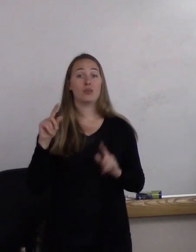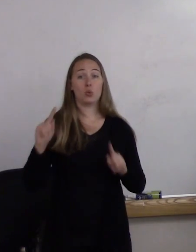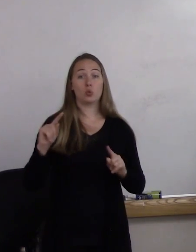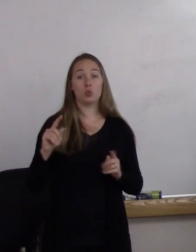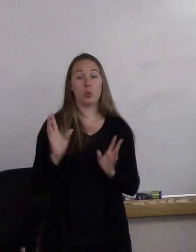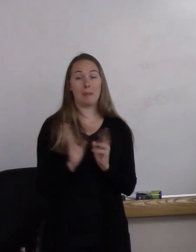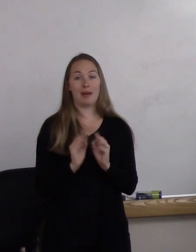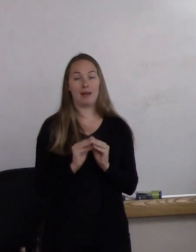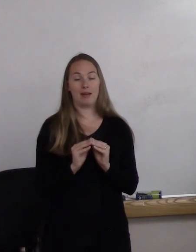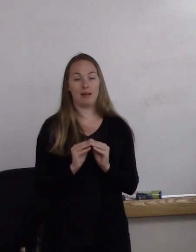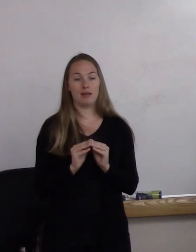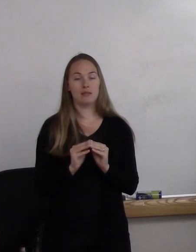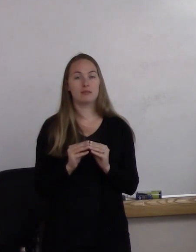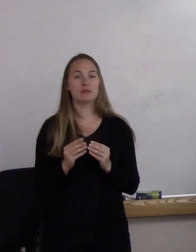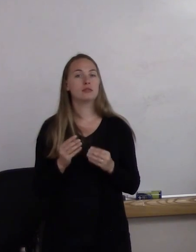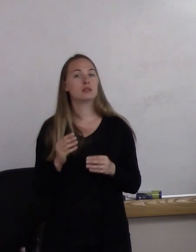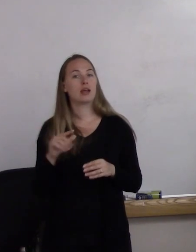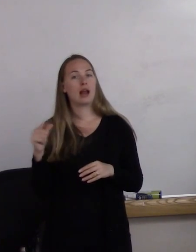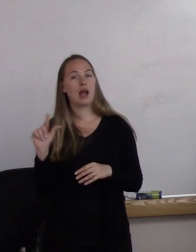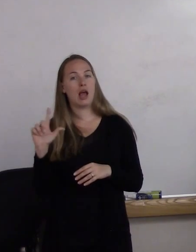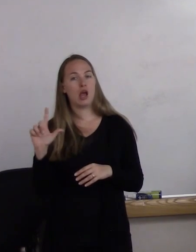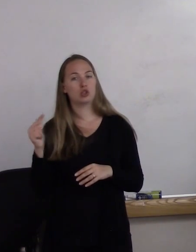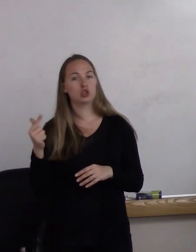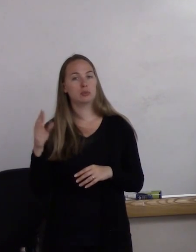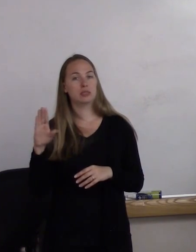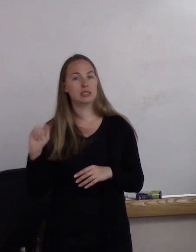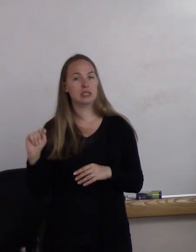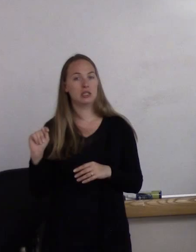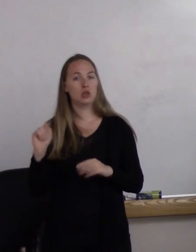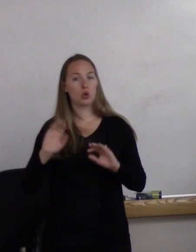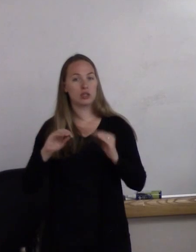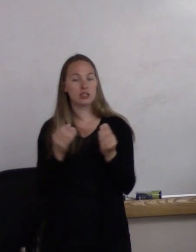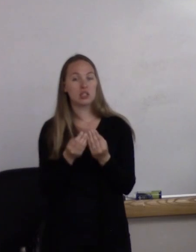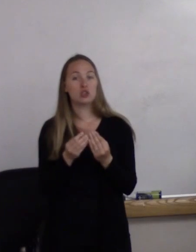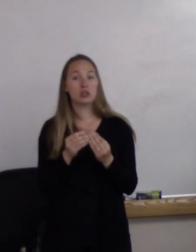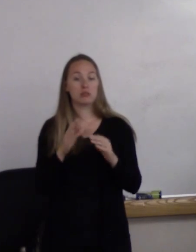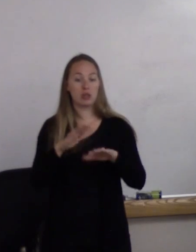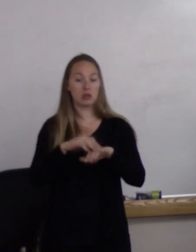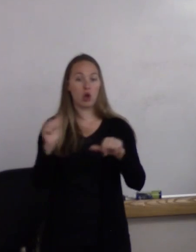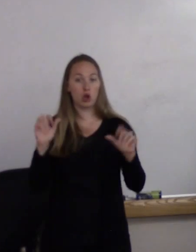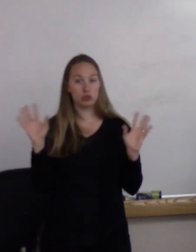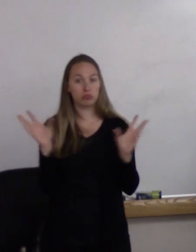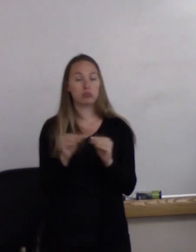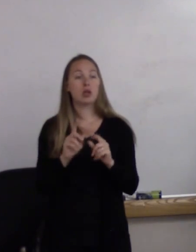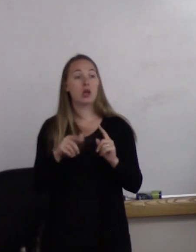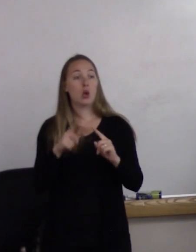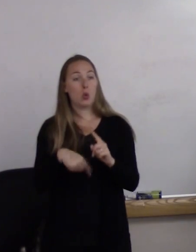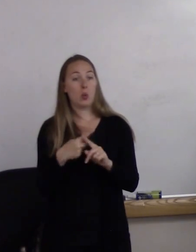that's called often by an LGBT organization in the community, when people go around and introduce themselves,